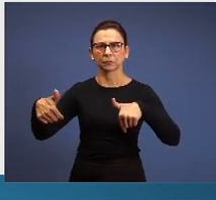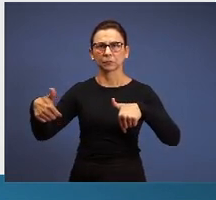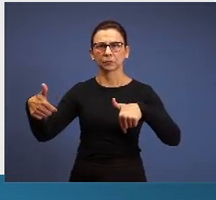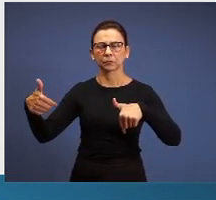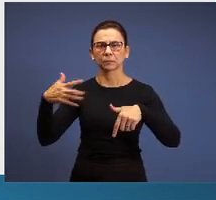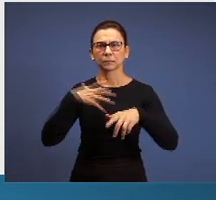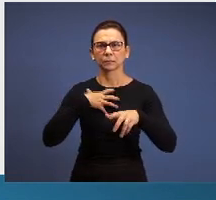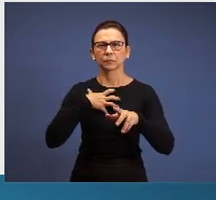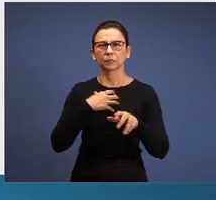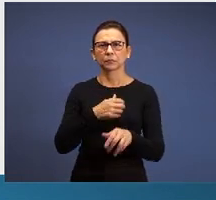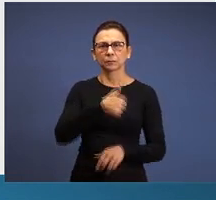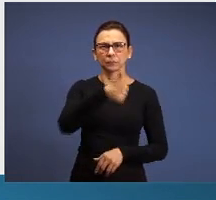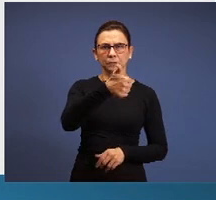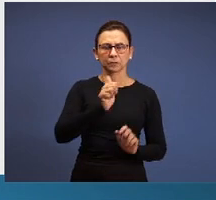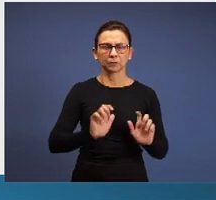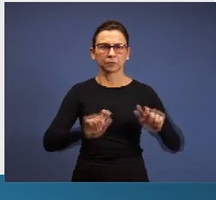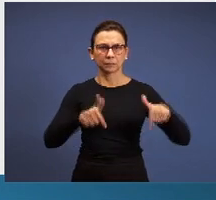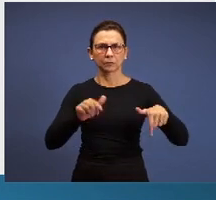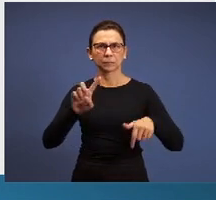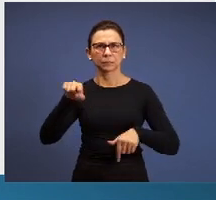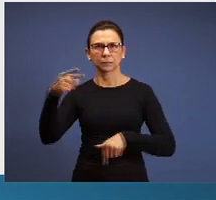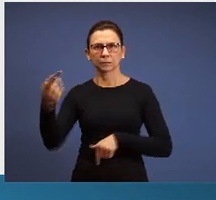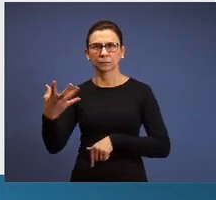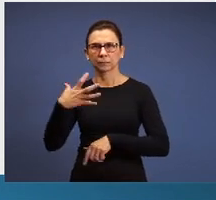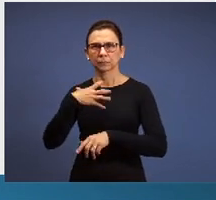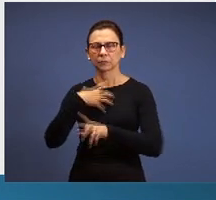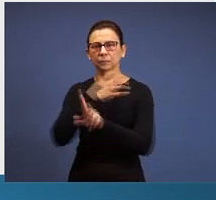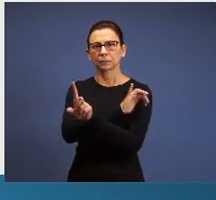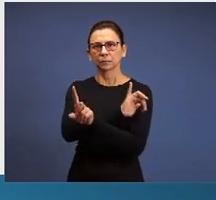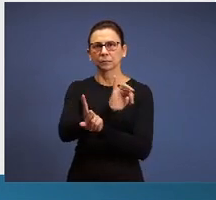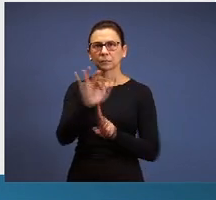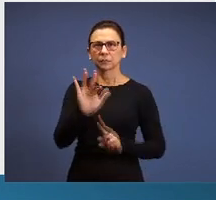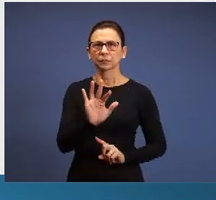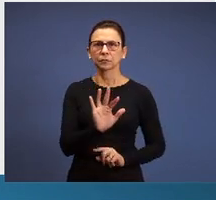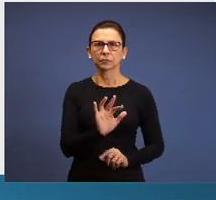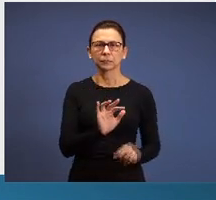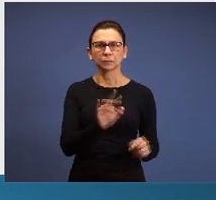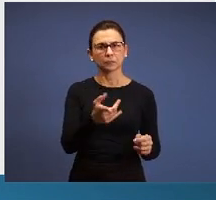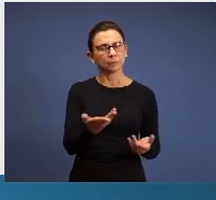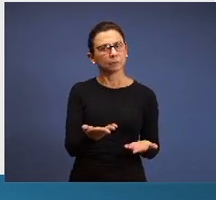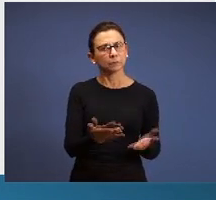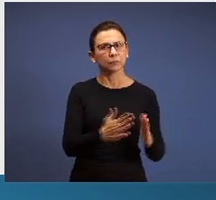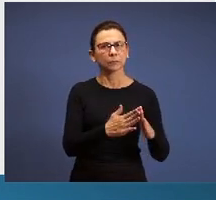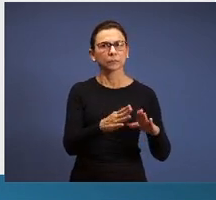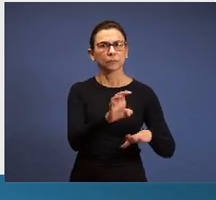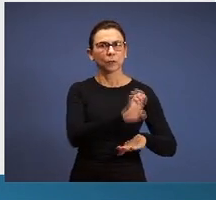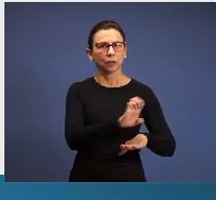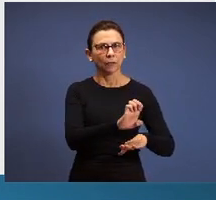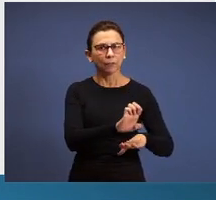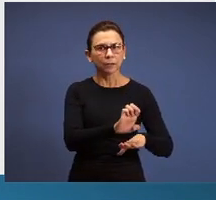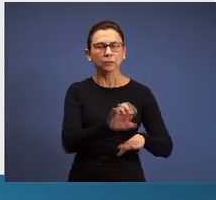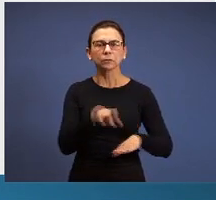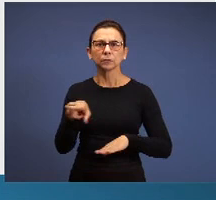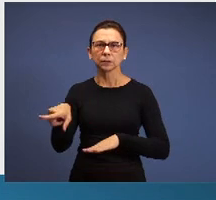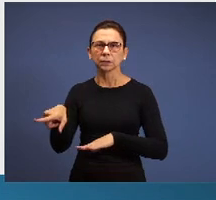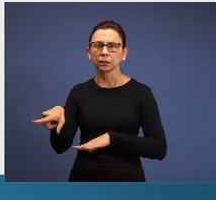the action, then the prophetic sense of each letter, or, of each of the two letters: Ephesus and